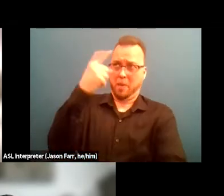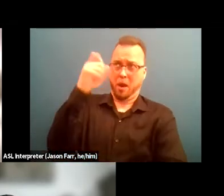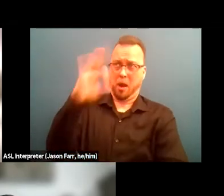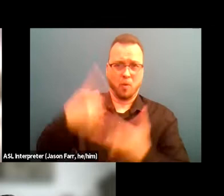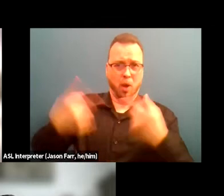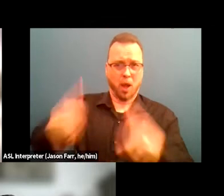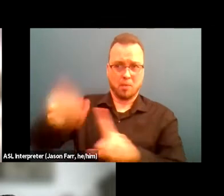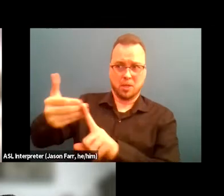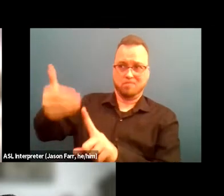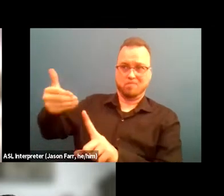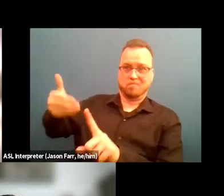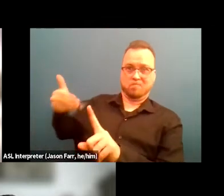Wanna move to the next slide please.